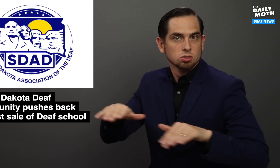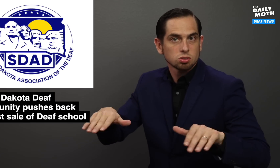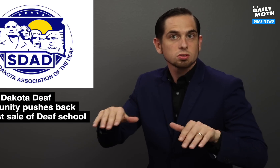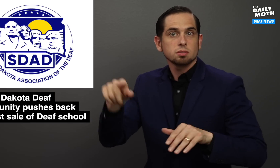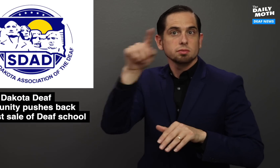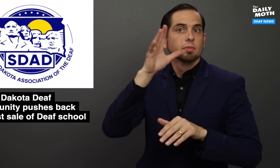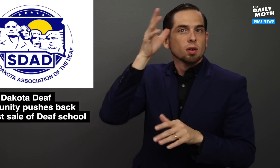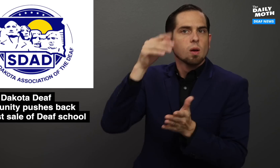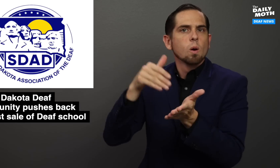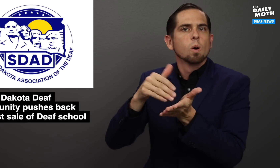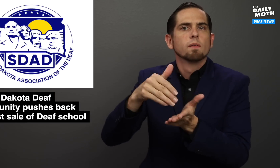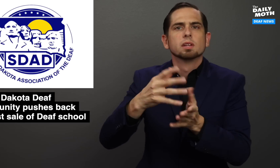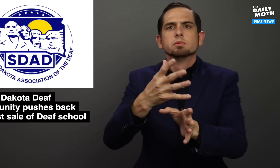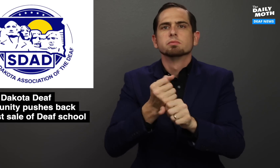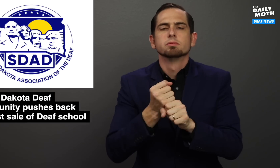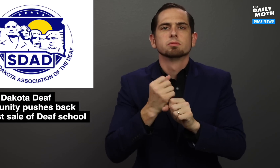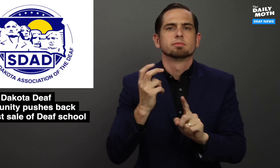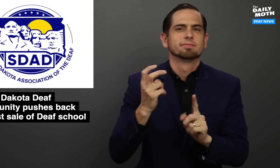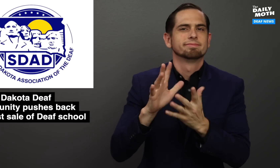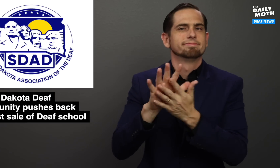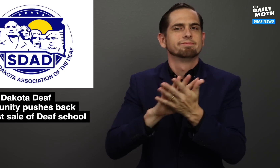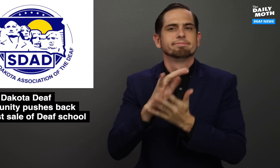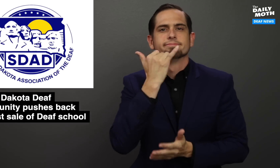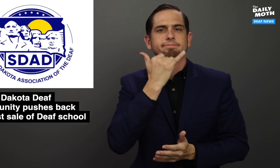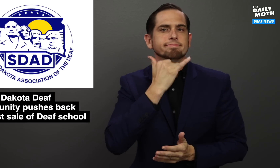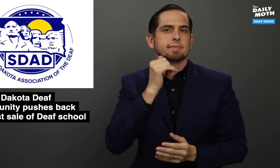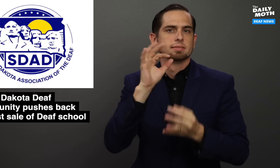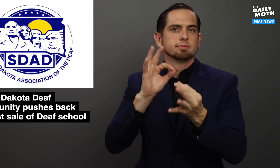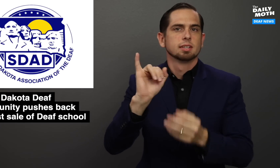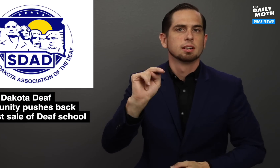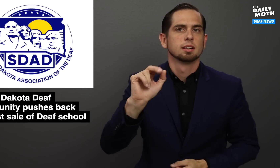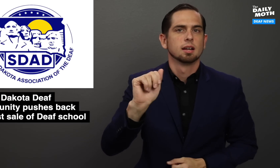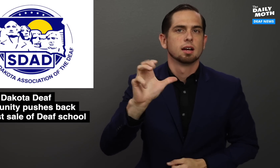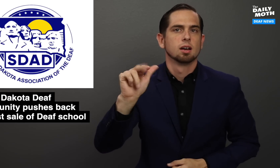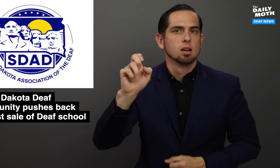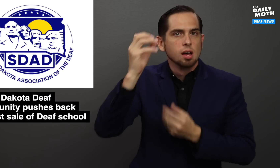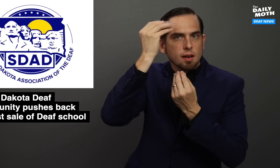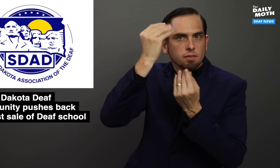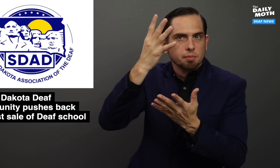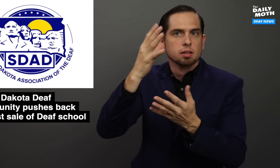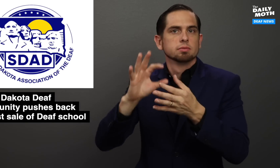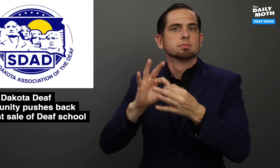children often receive inaccurate information on